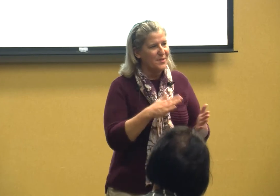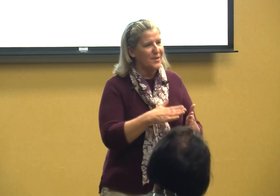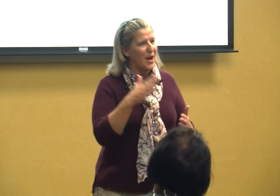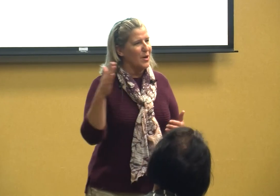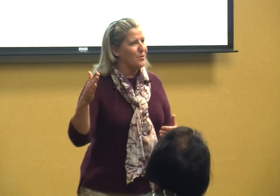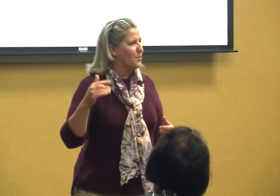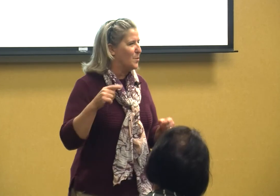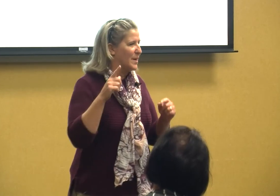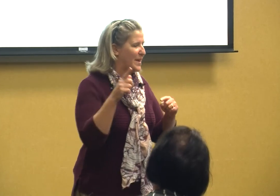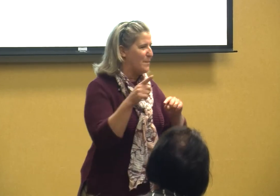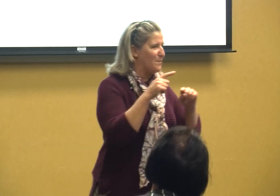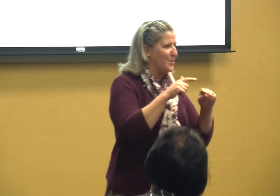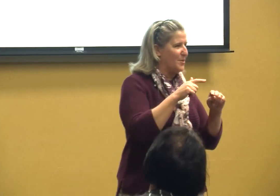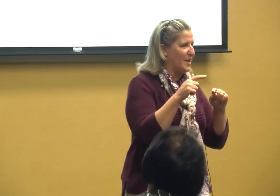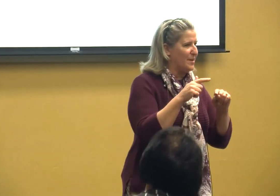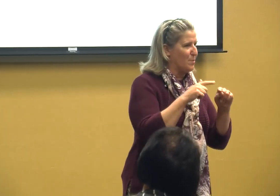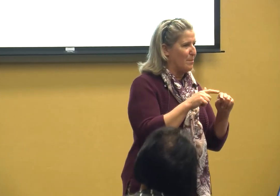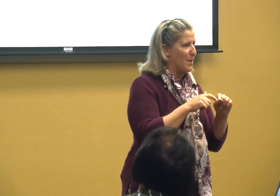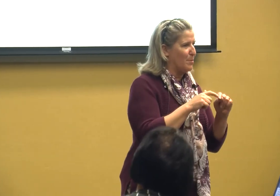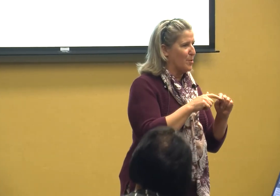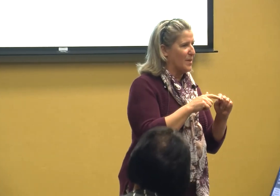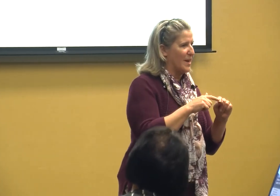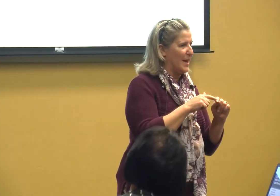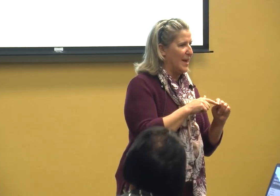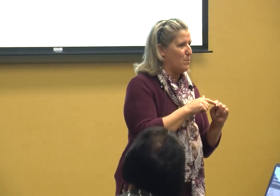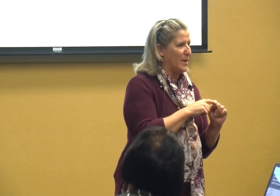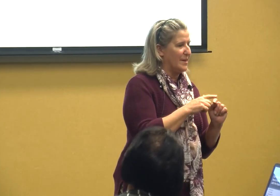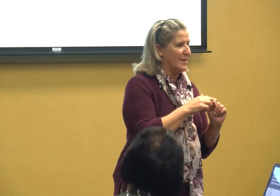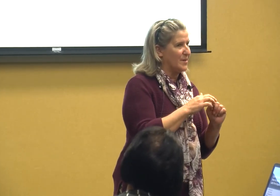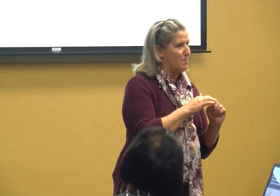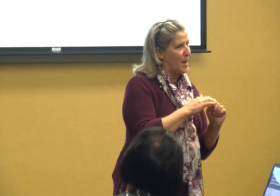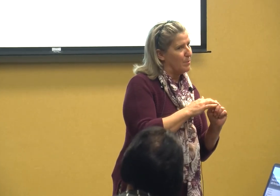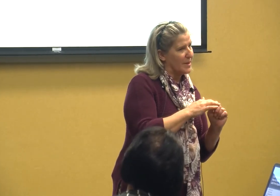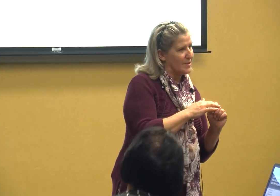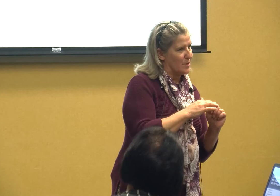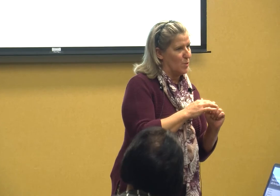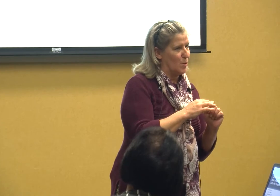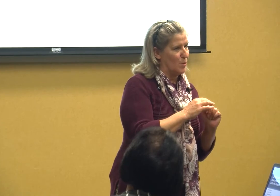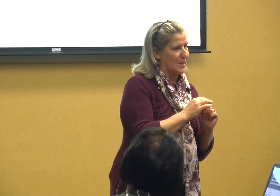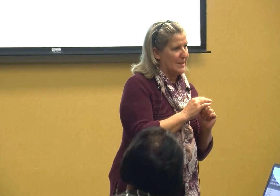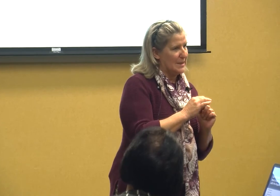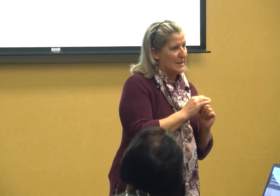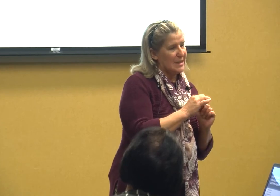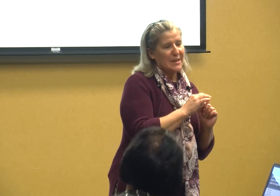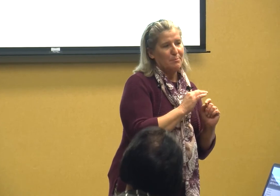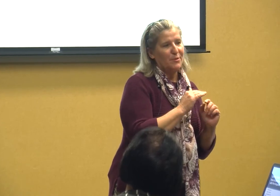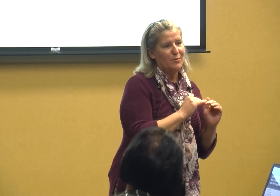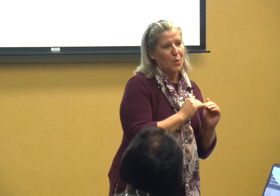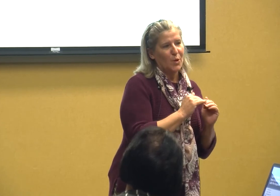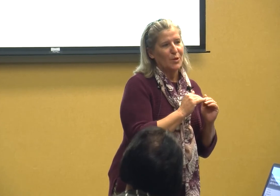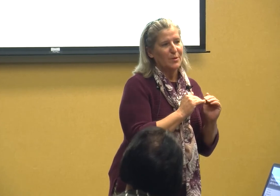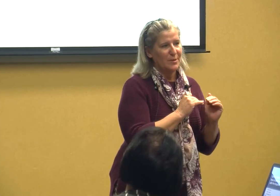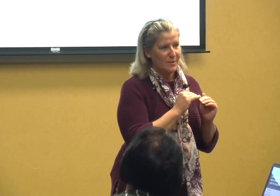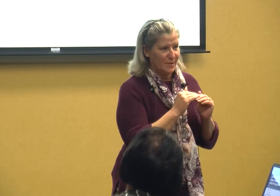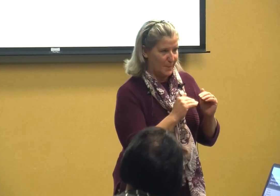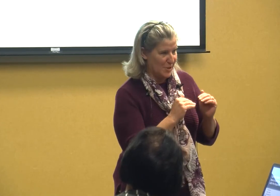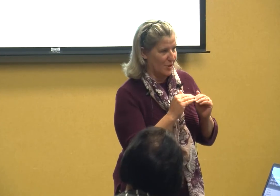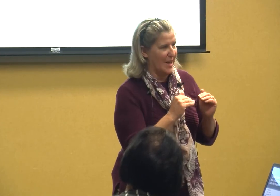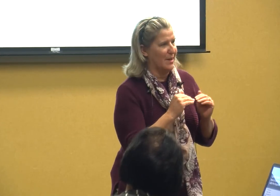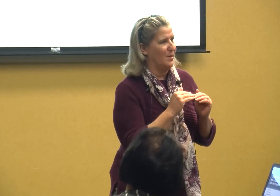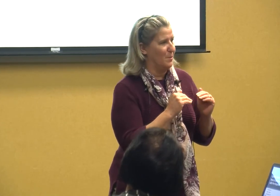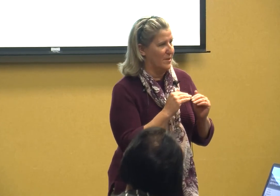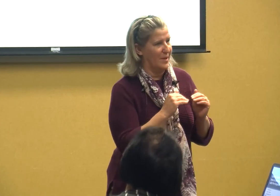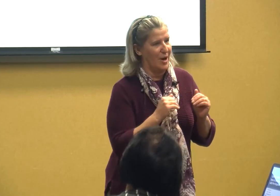carried through and you need to remember that he went to public school before special ed was there